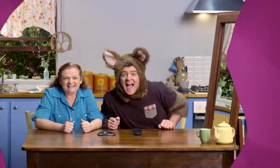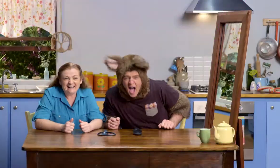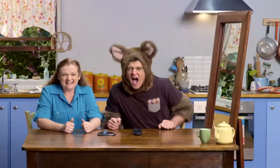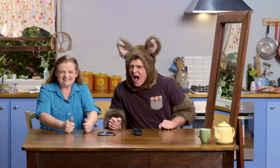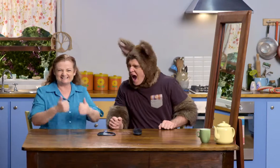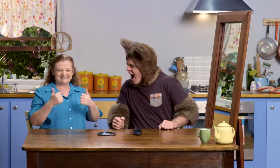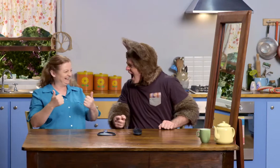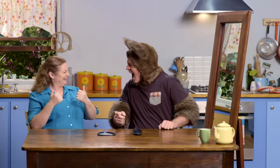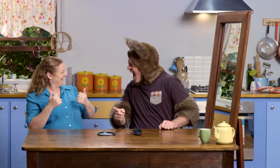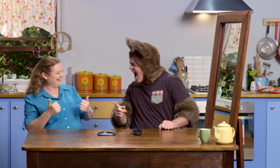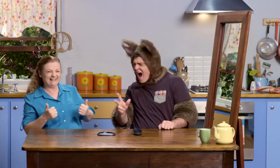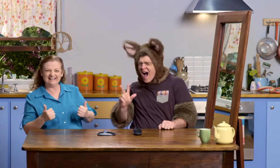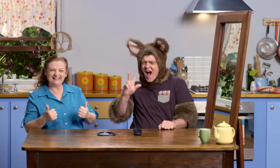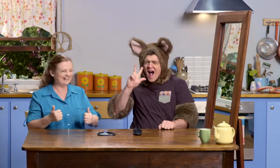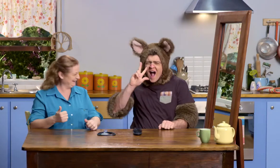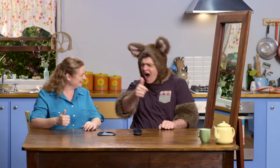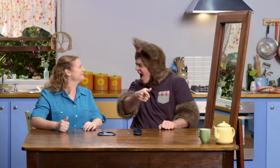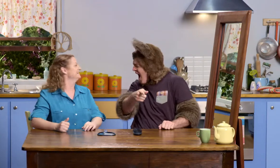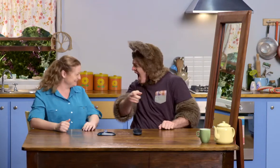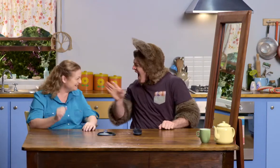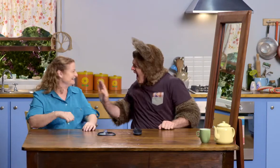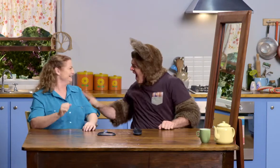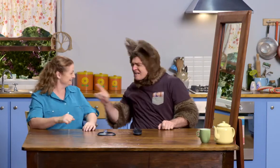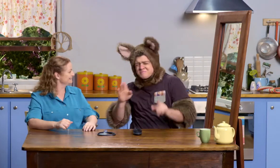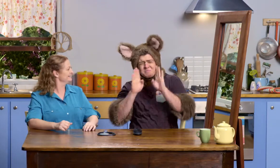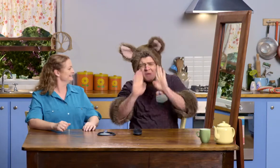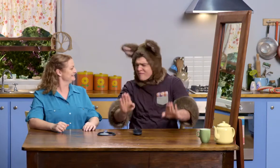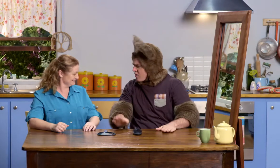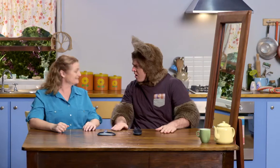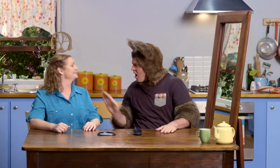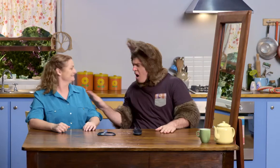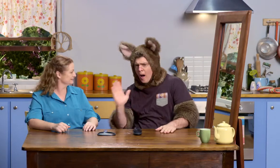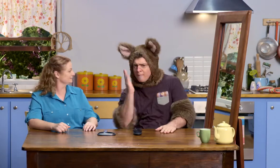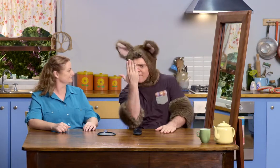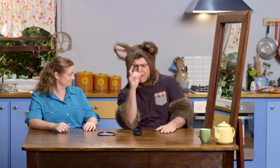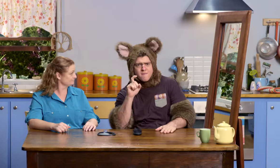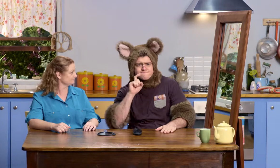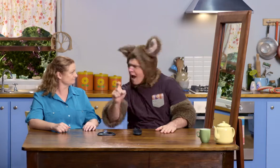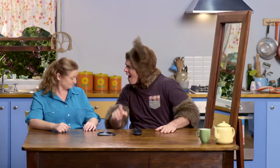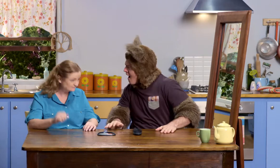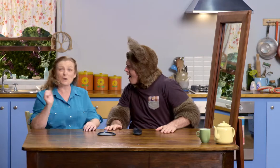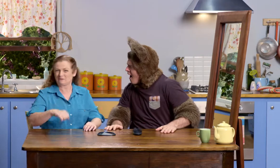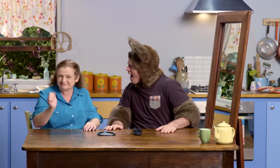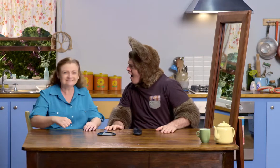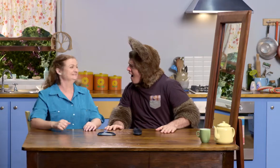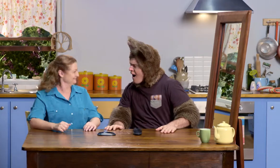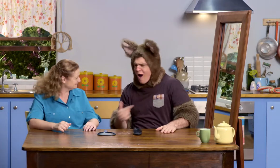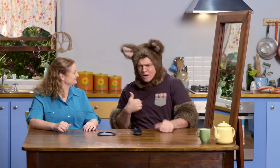Oh, that was great! That WAS great! Sally, mirrors are so much fun. Oh, yes.